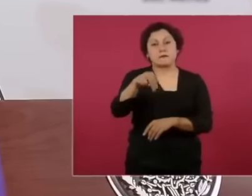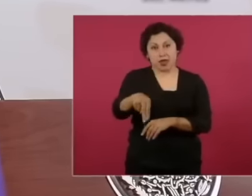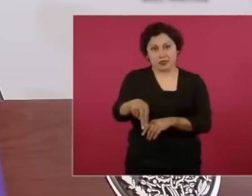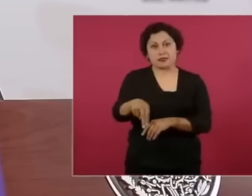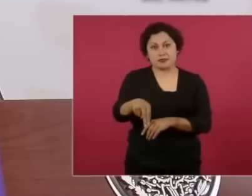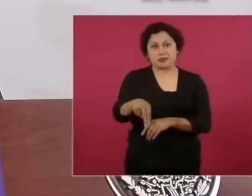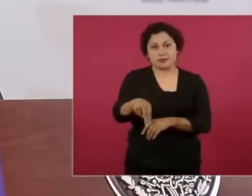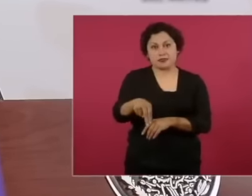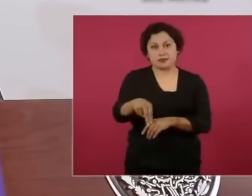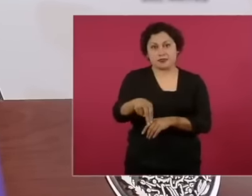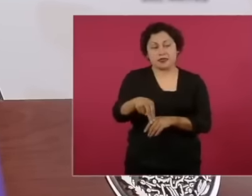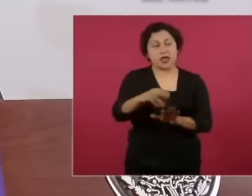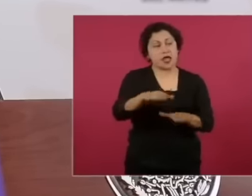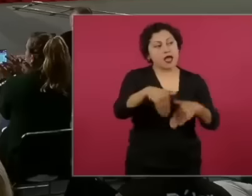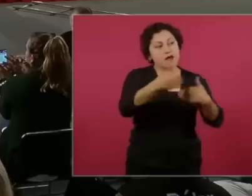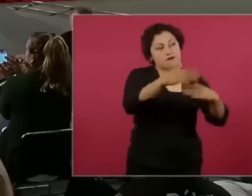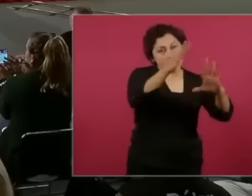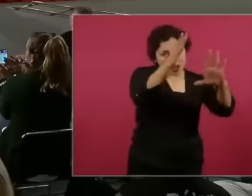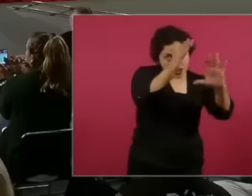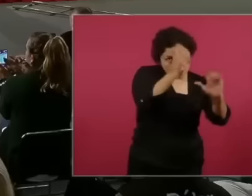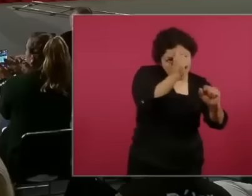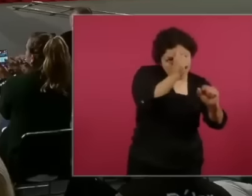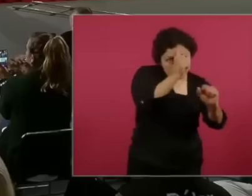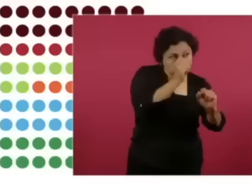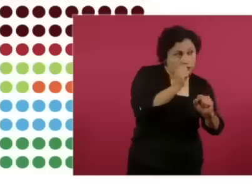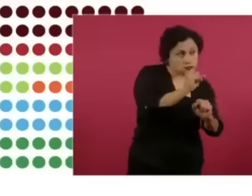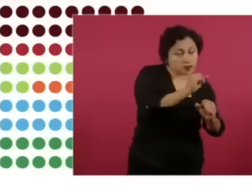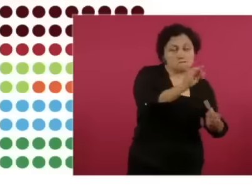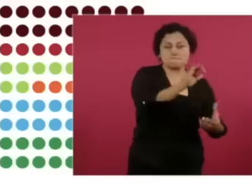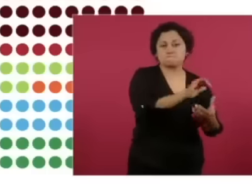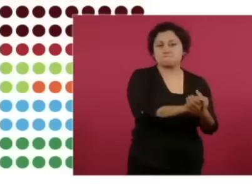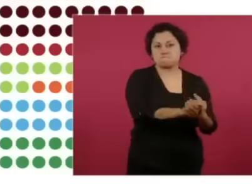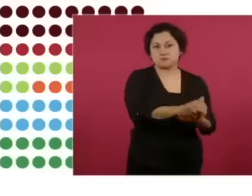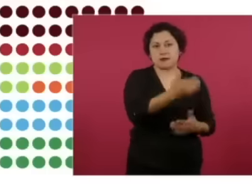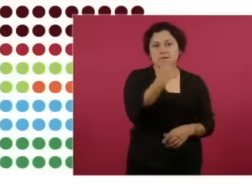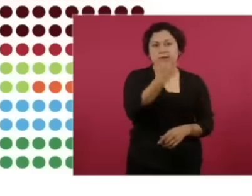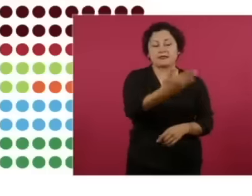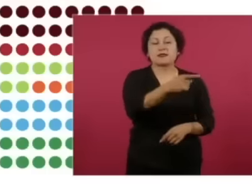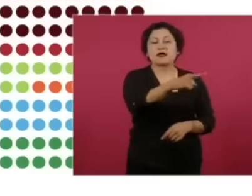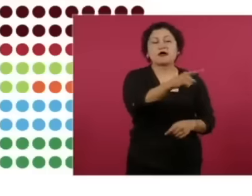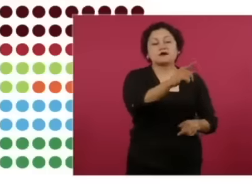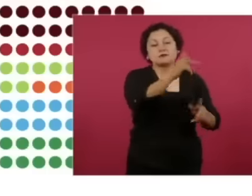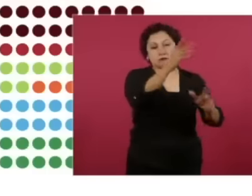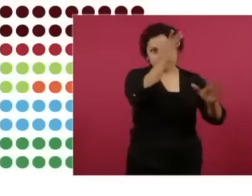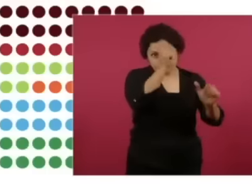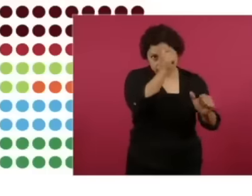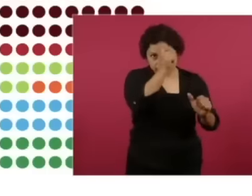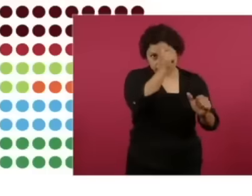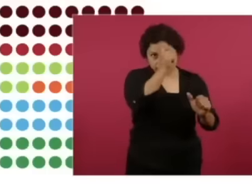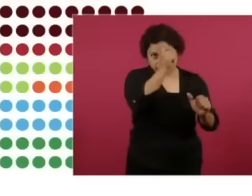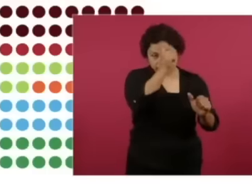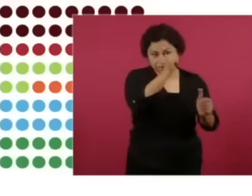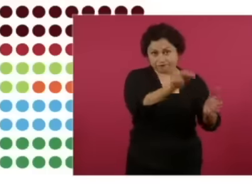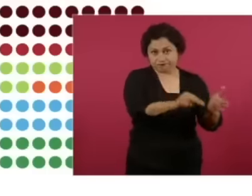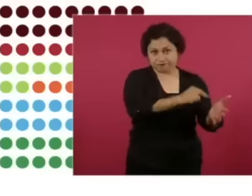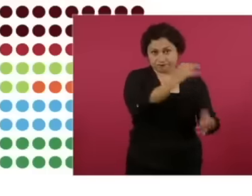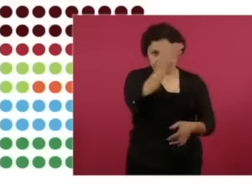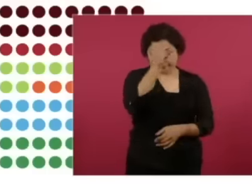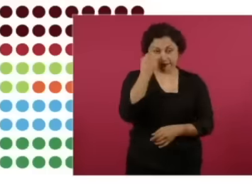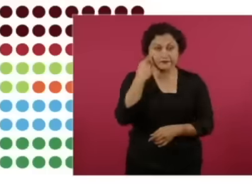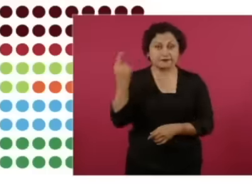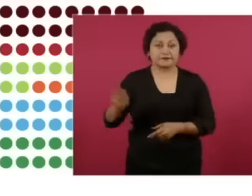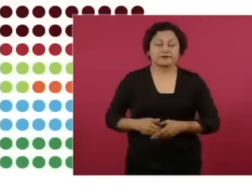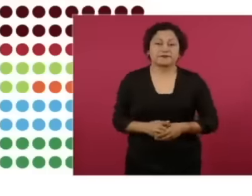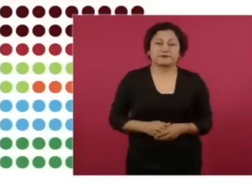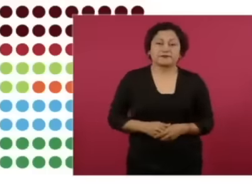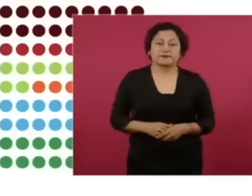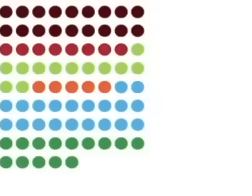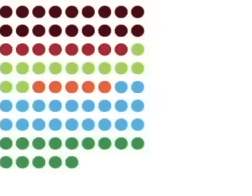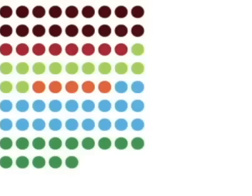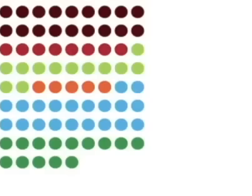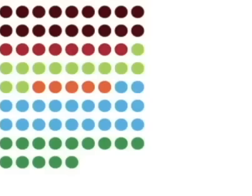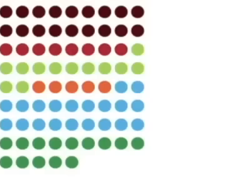outside and it had to be said